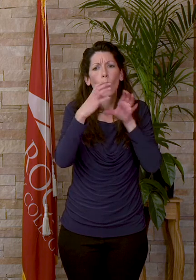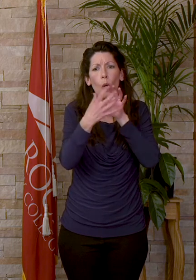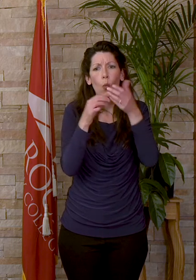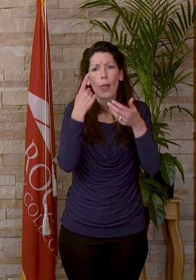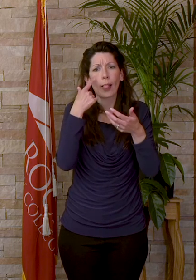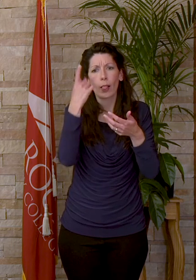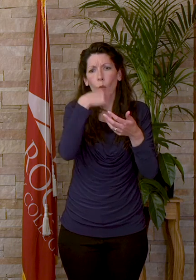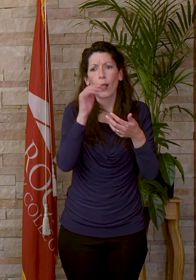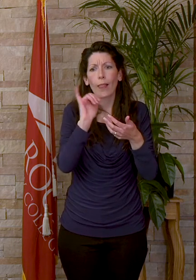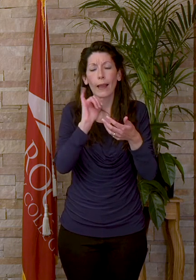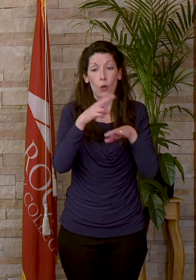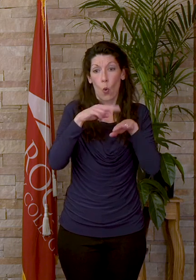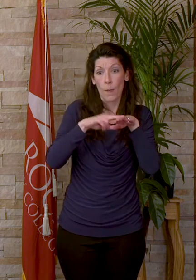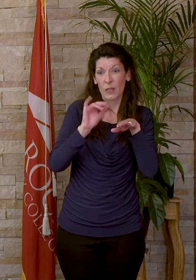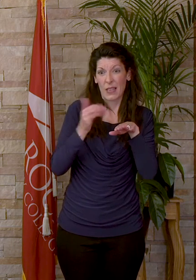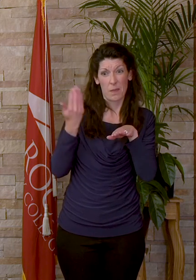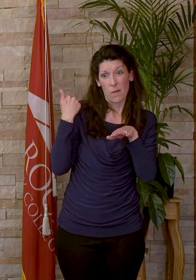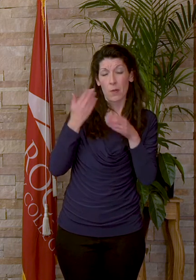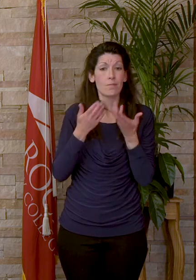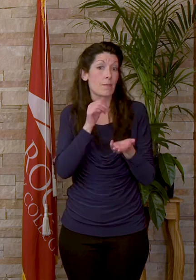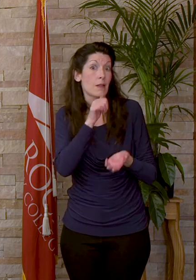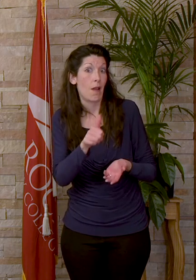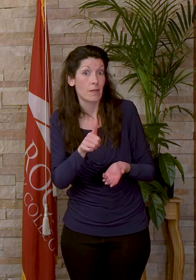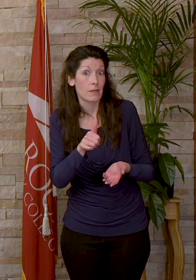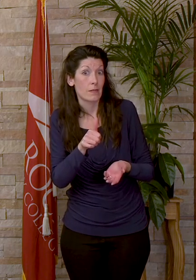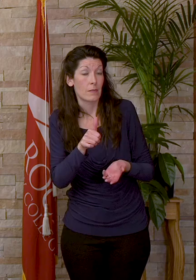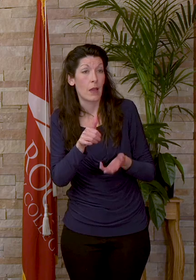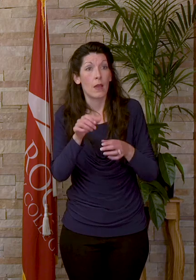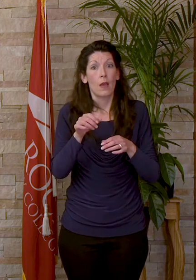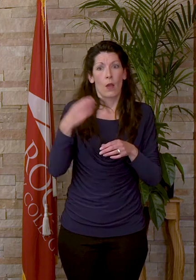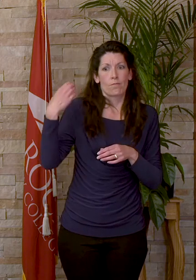Will normal look like it did before? Probably not. Employers are already seeing the potential